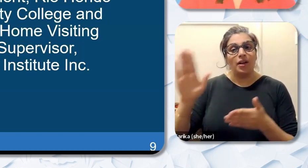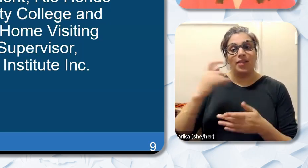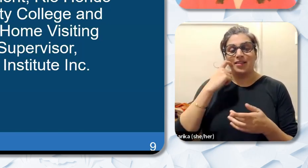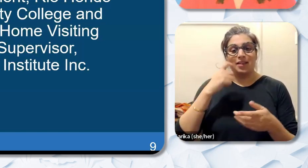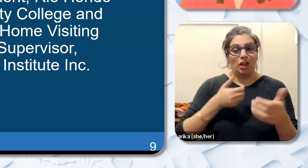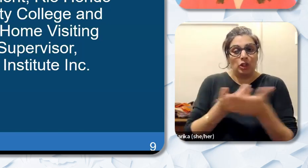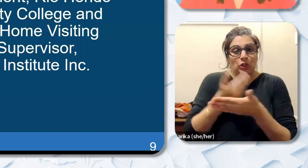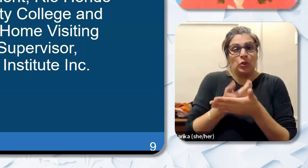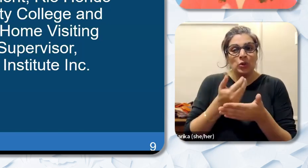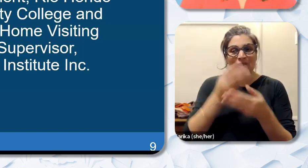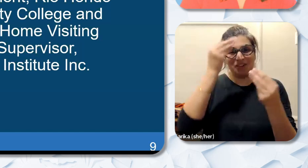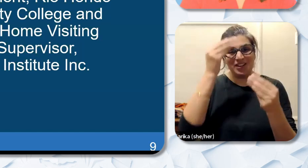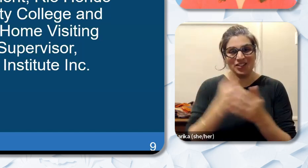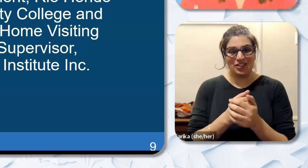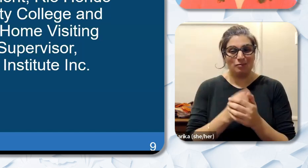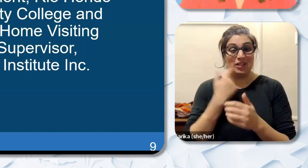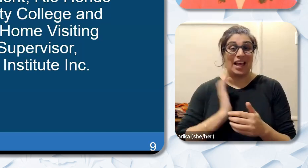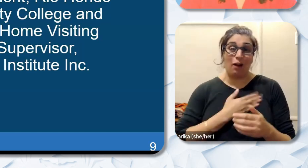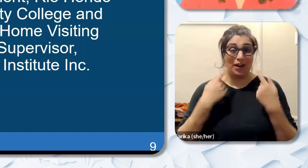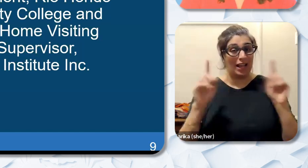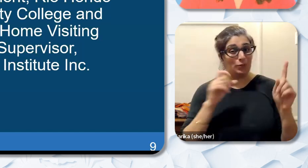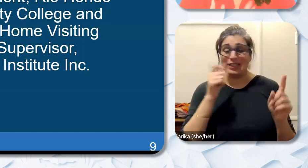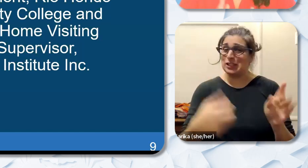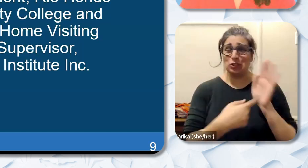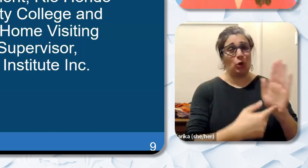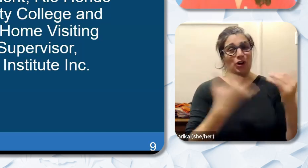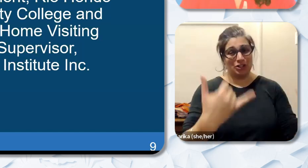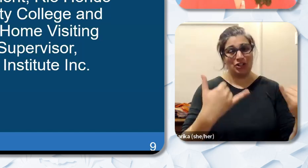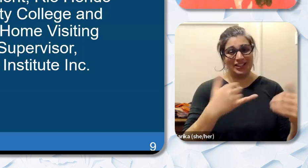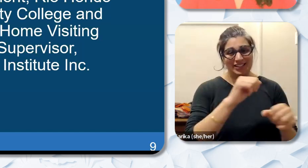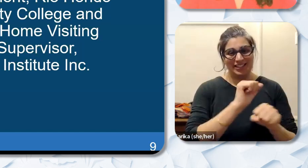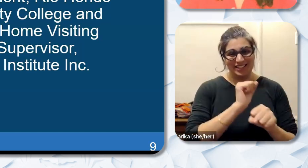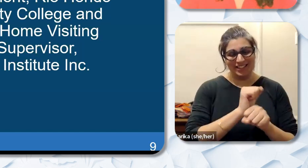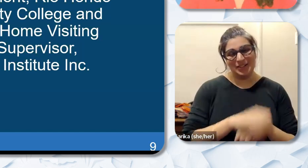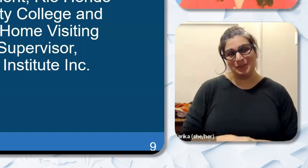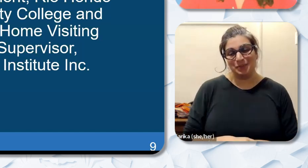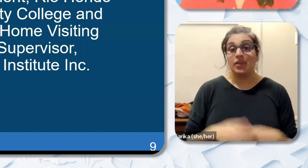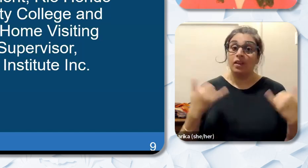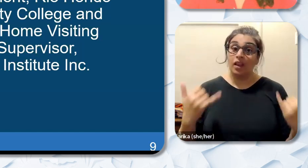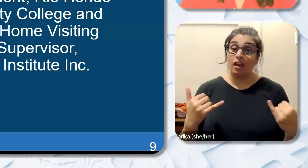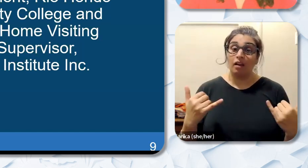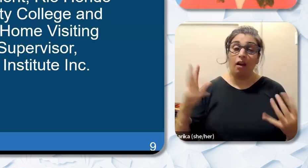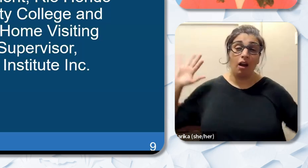Webinar announcement did not reflect her current employers. Now having over 20 years experience